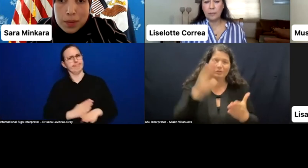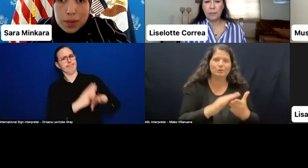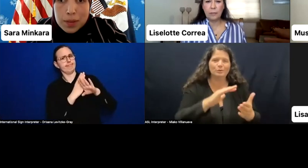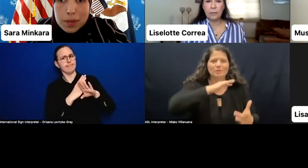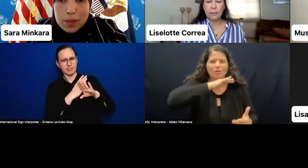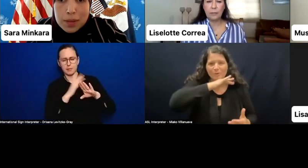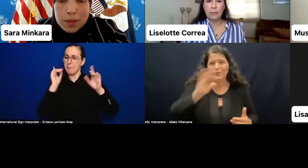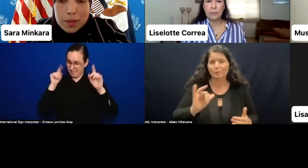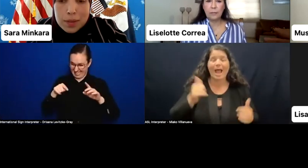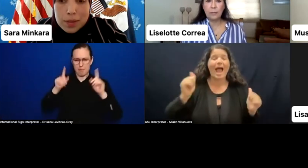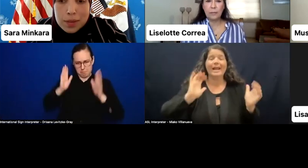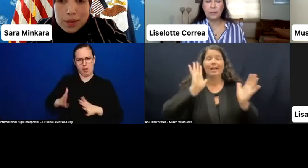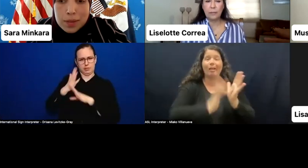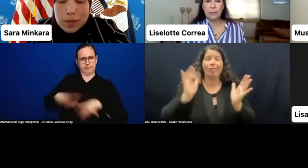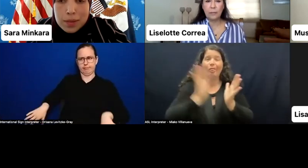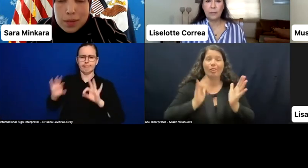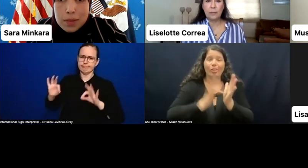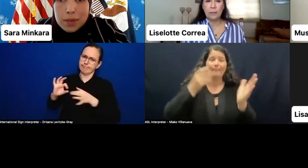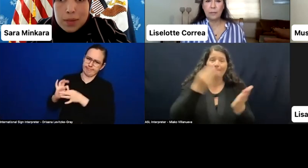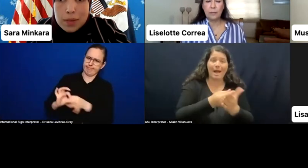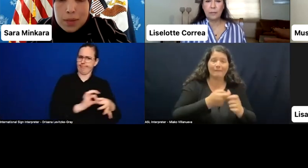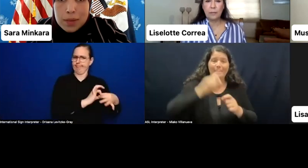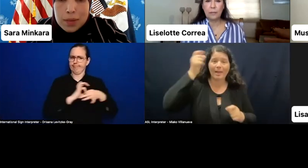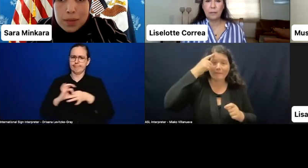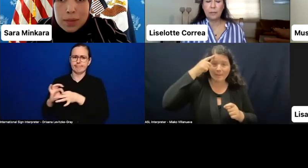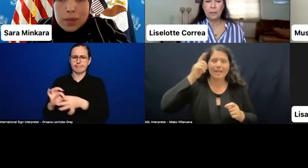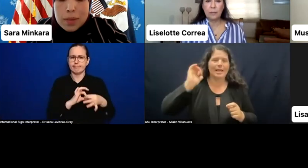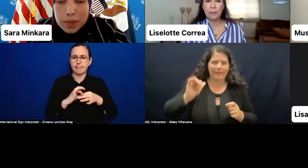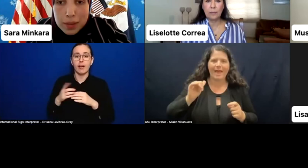is money that is not there for the service of the people.